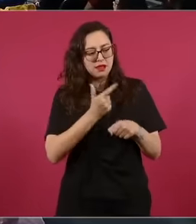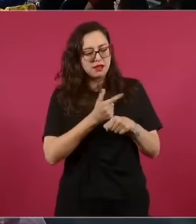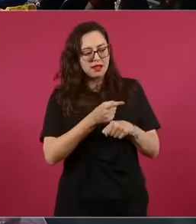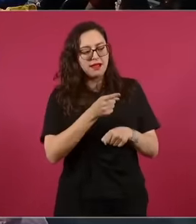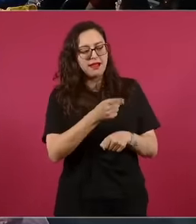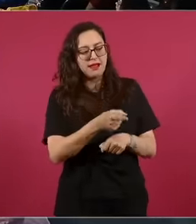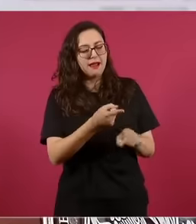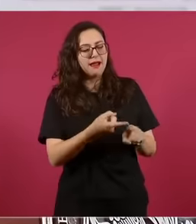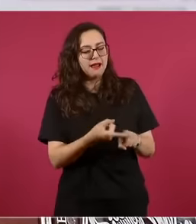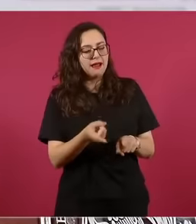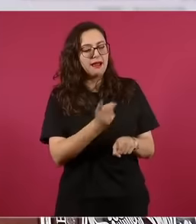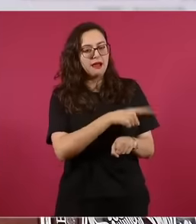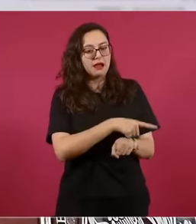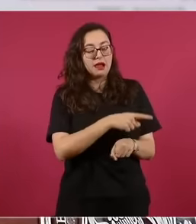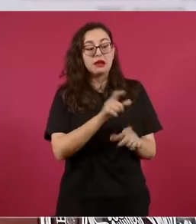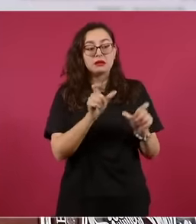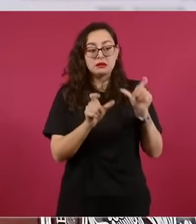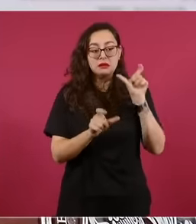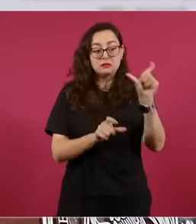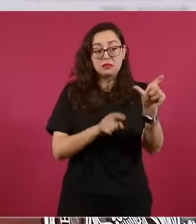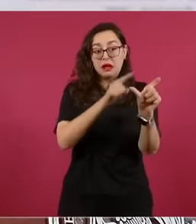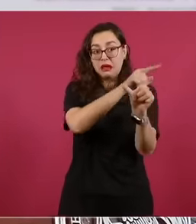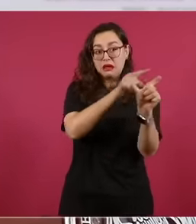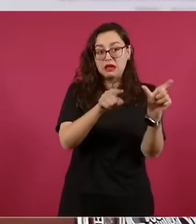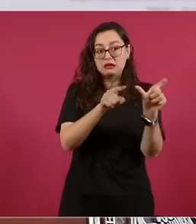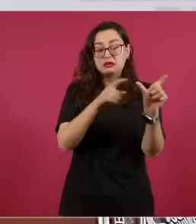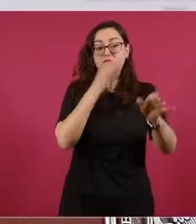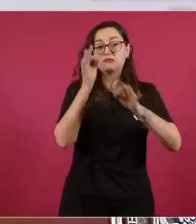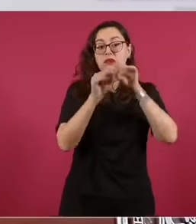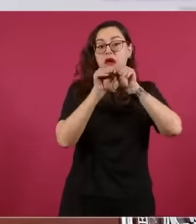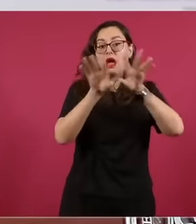robot we are going to